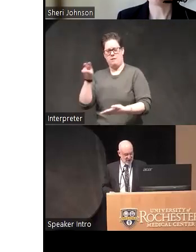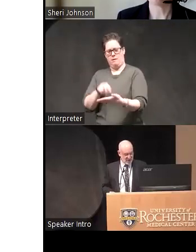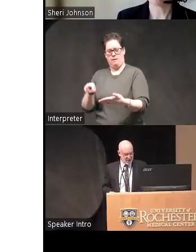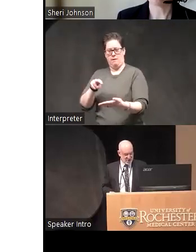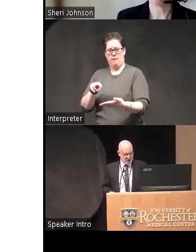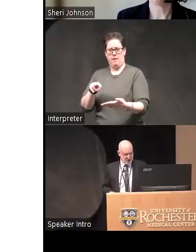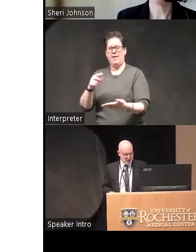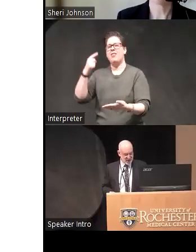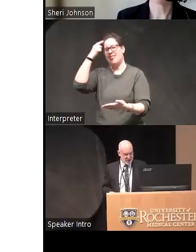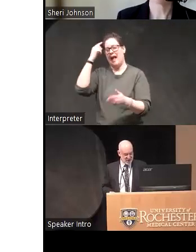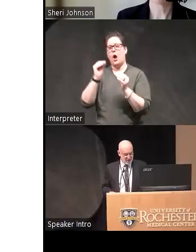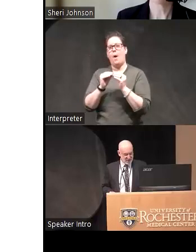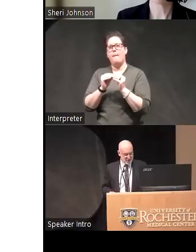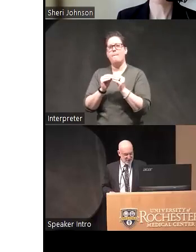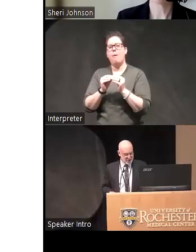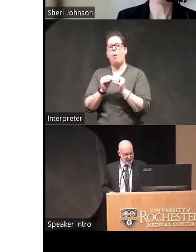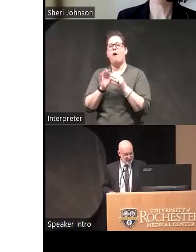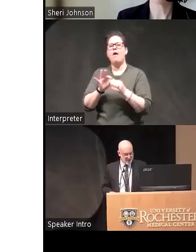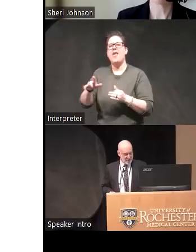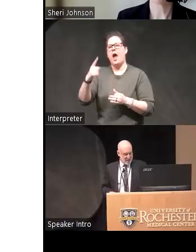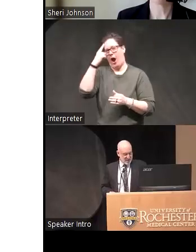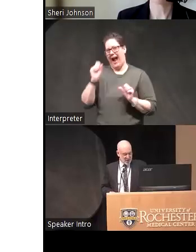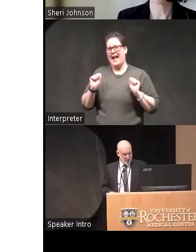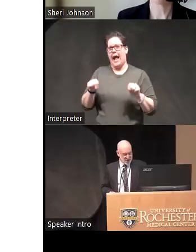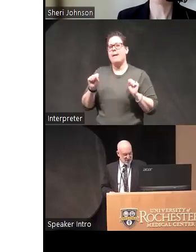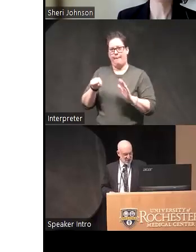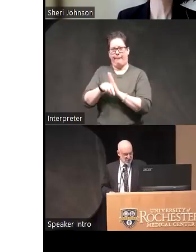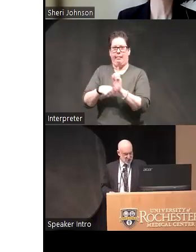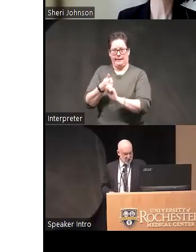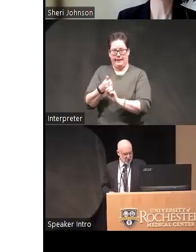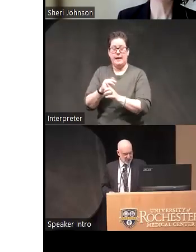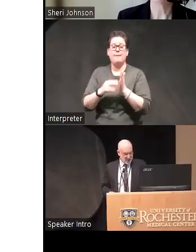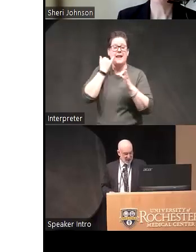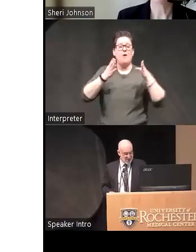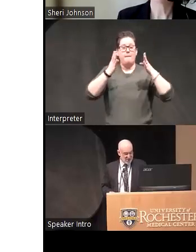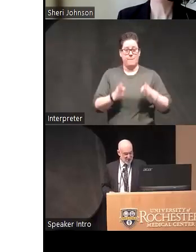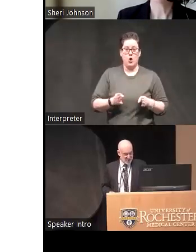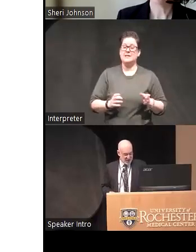the construct of capability for suicide in other words that individuals who engage in impulsive